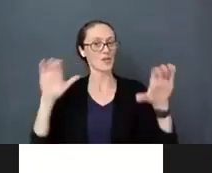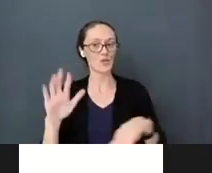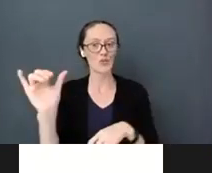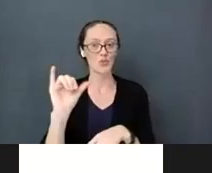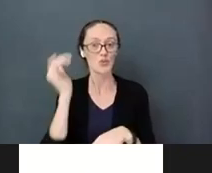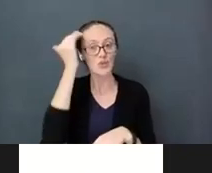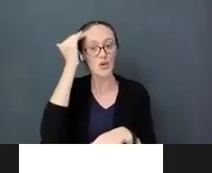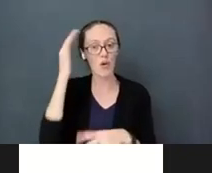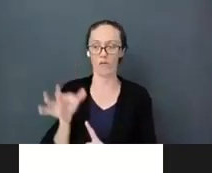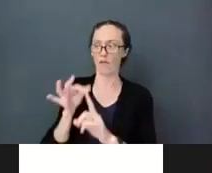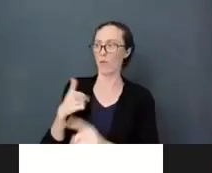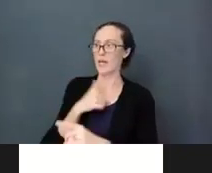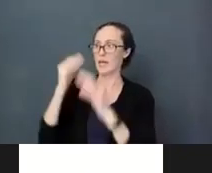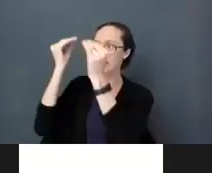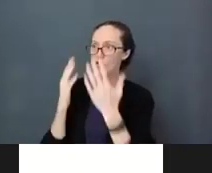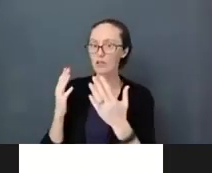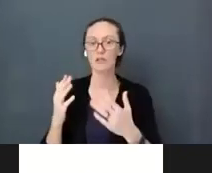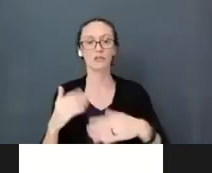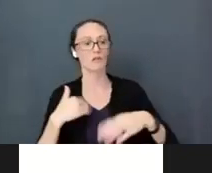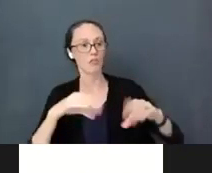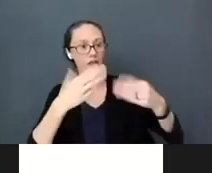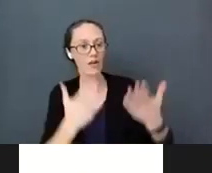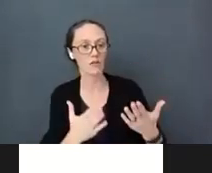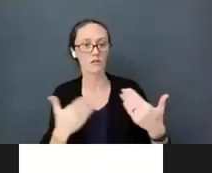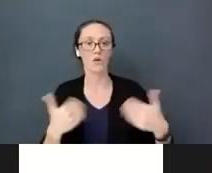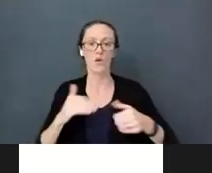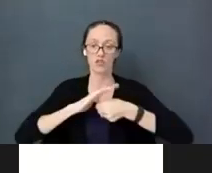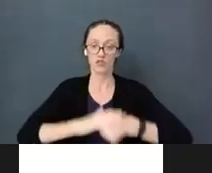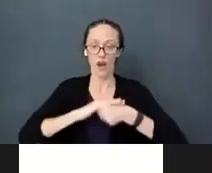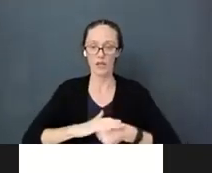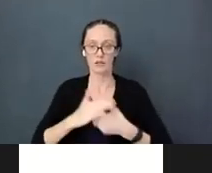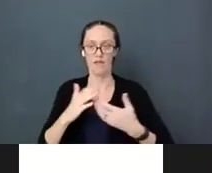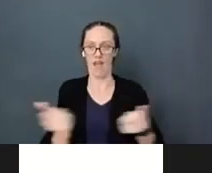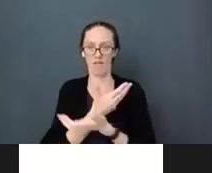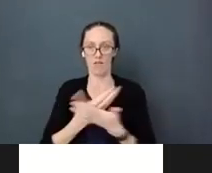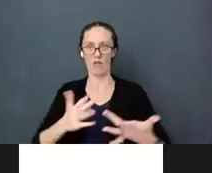providers the stress of doing things on line, is very stress level. Like today I think my